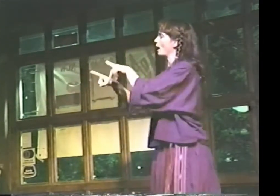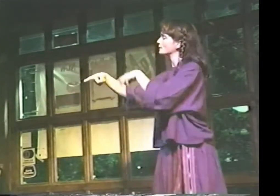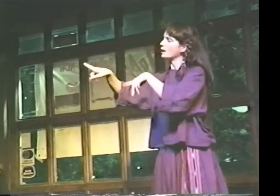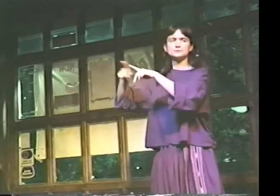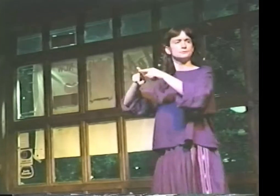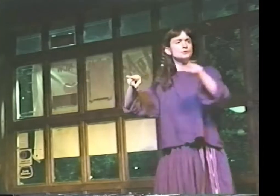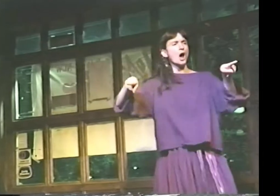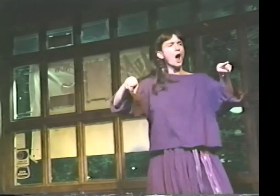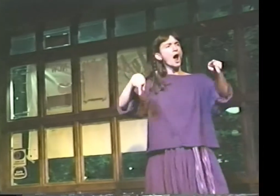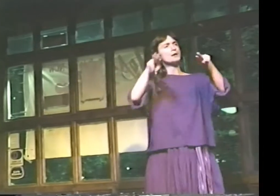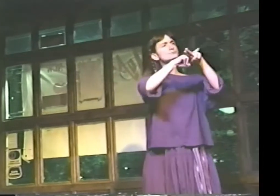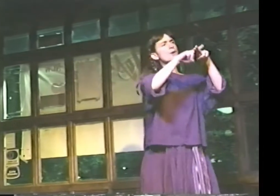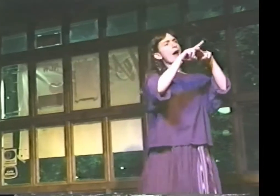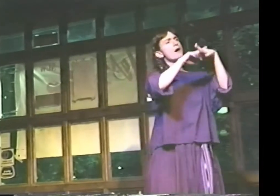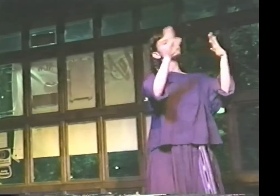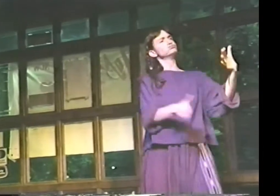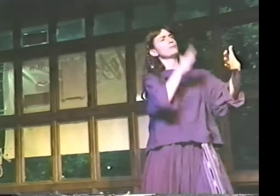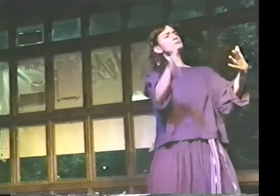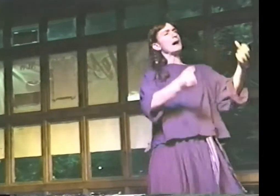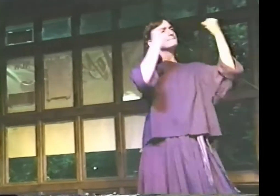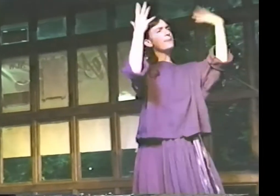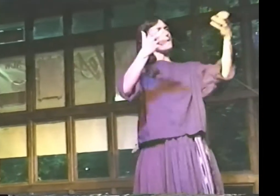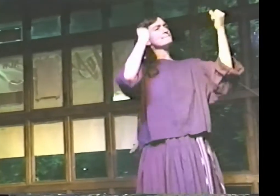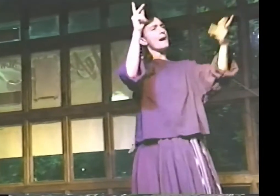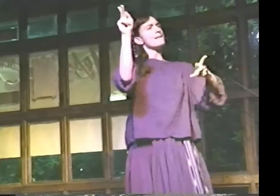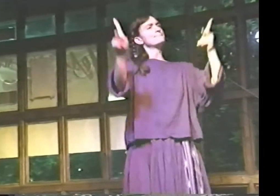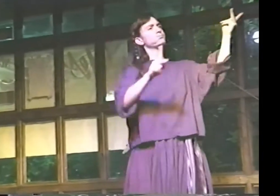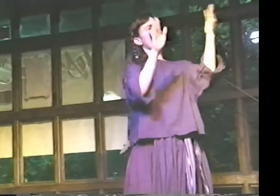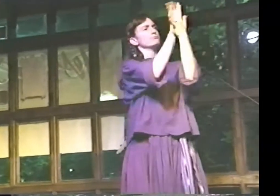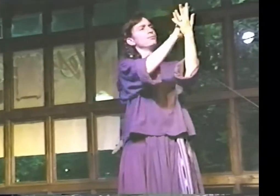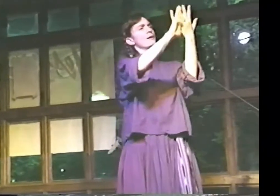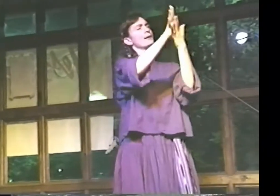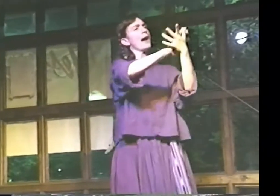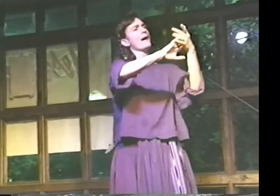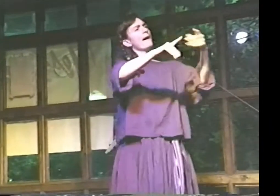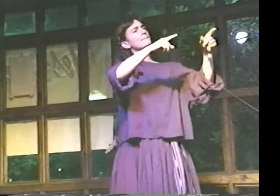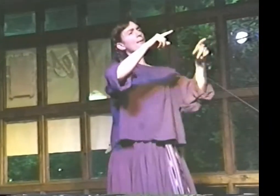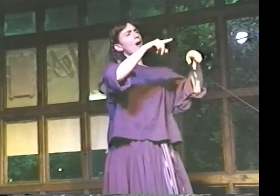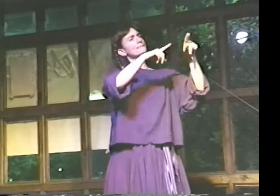"BUT THE TRAINS AND ALL THOSE PEOPLE